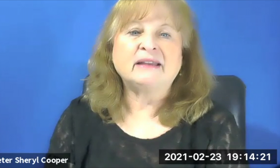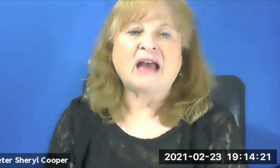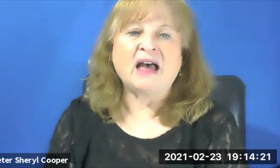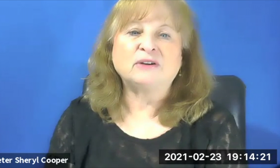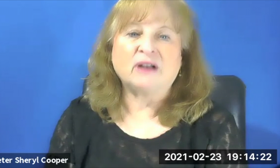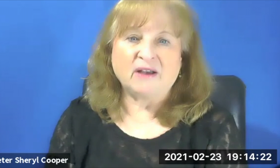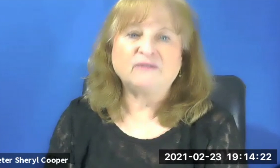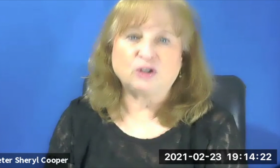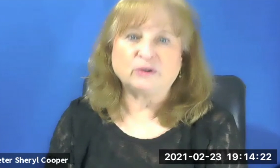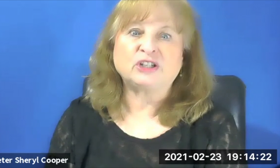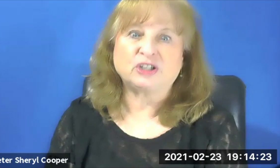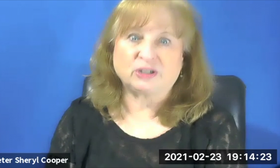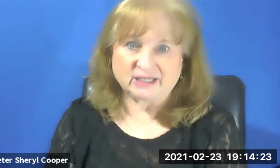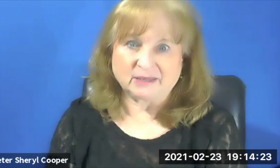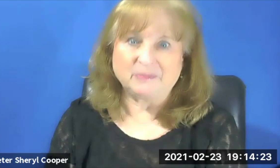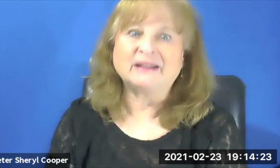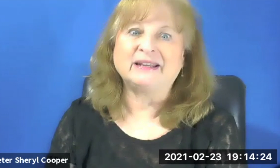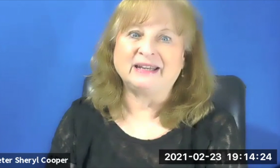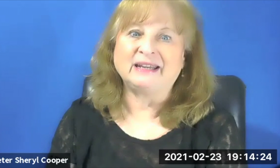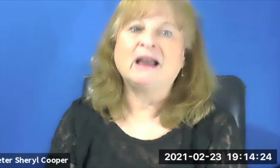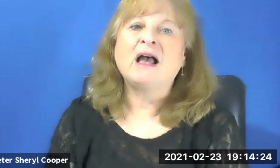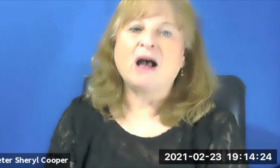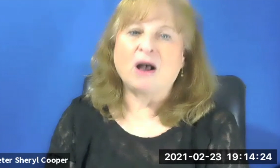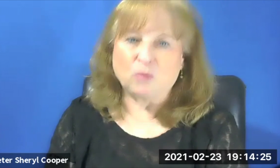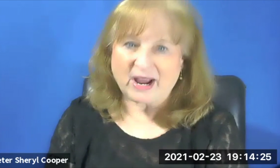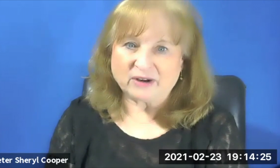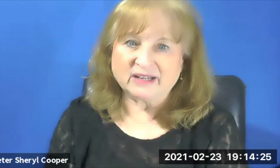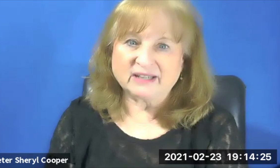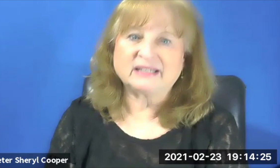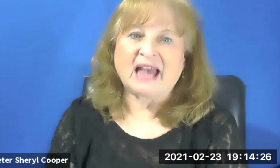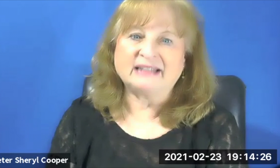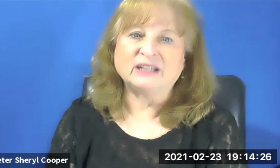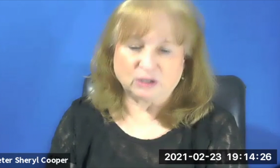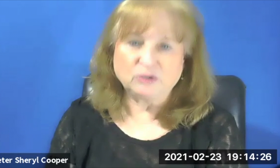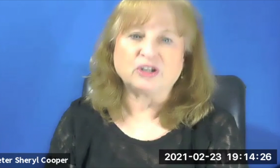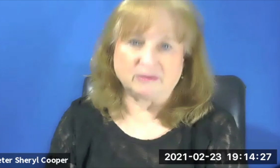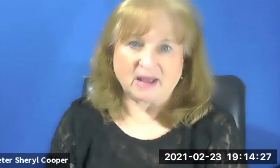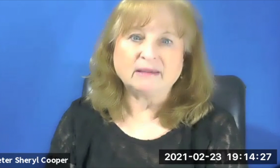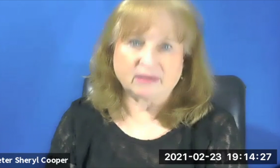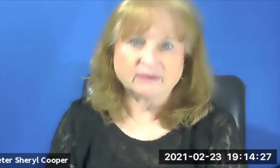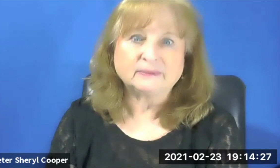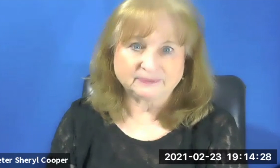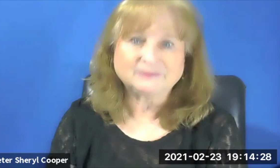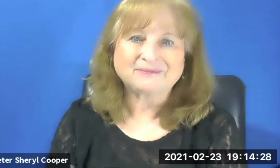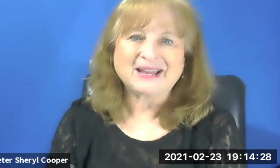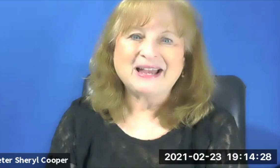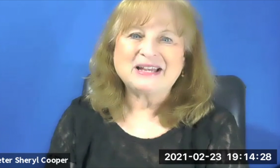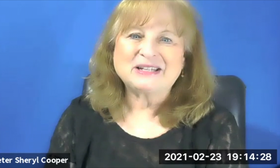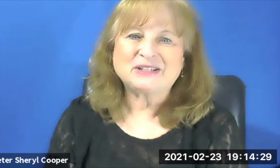in honor of Jewish Disability Aware Awareness and Inclusion Month.